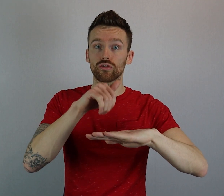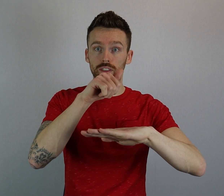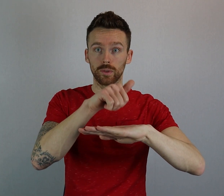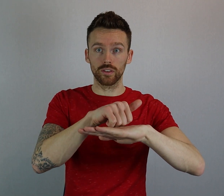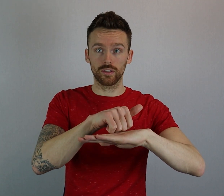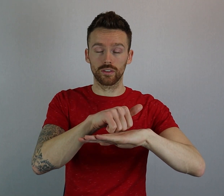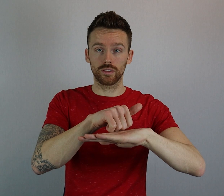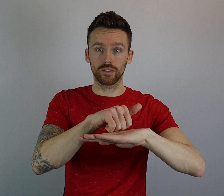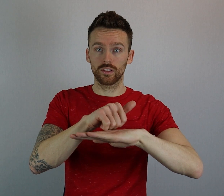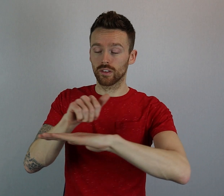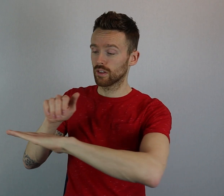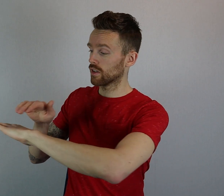Christmas.